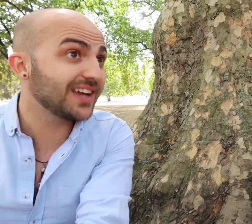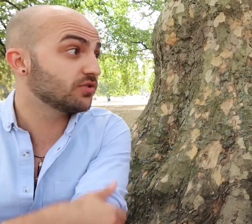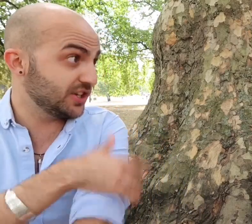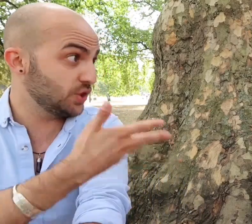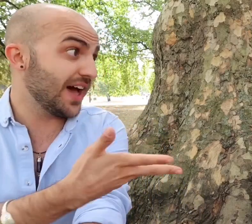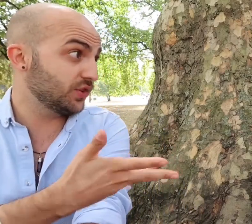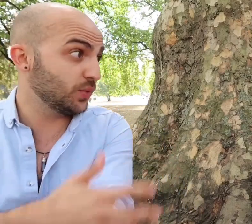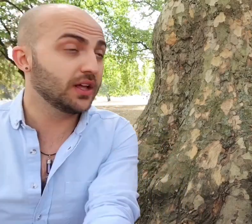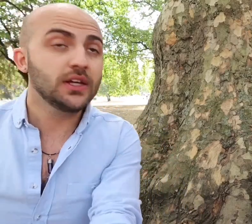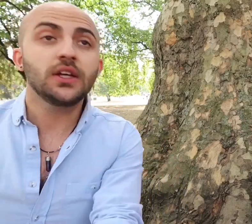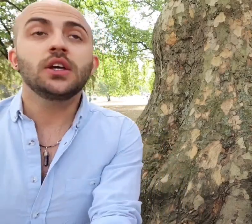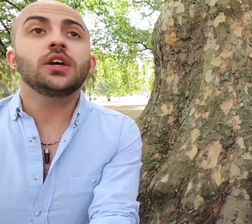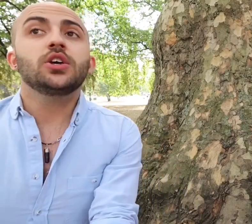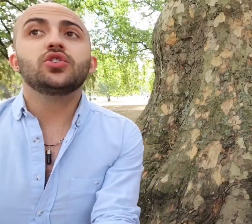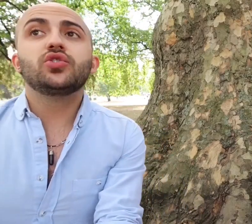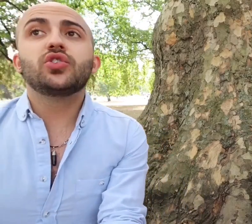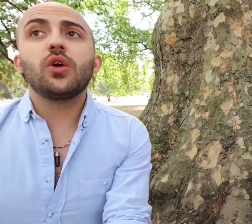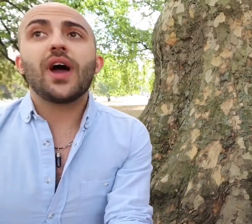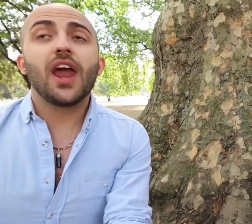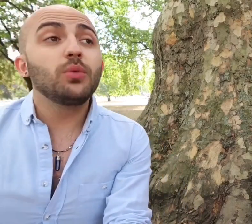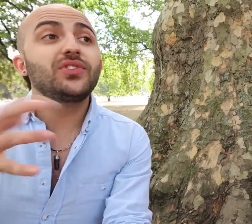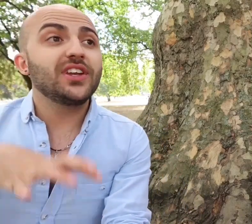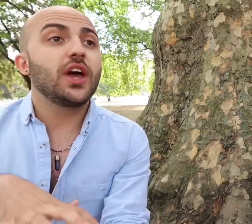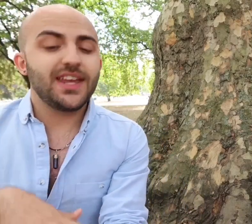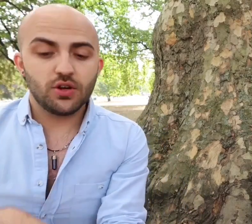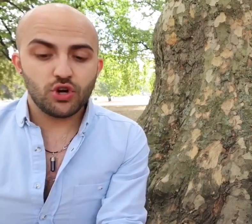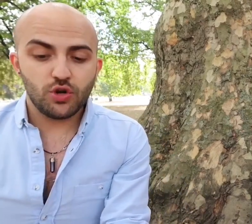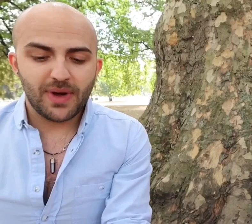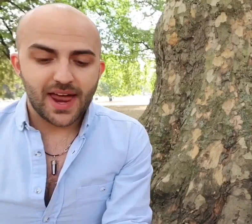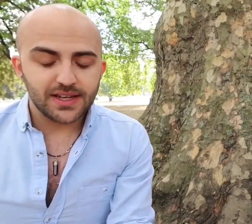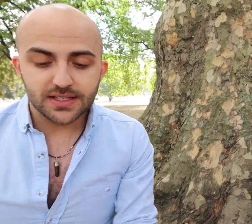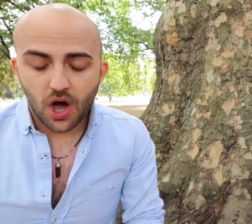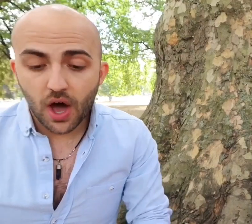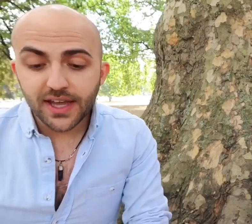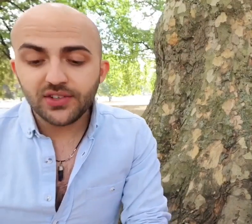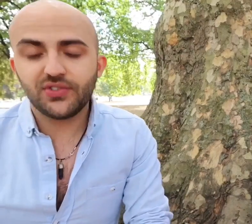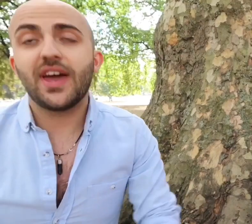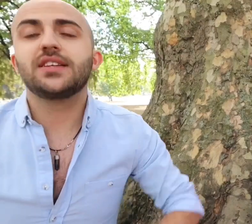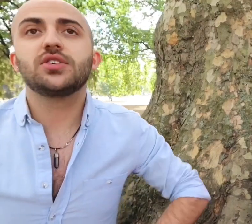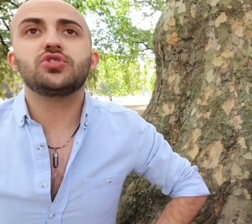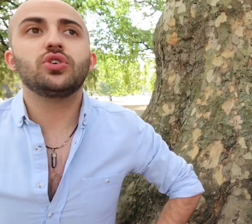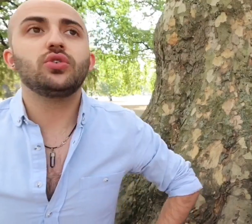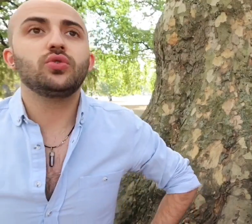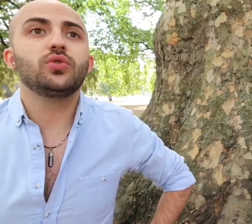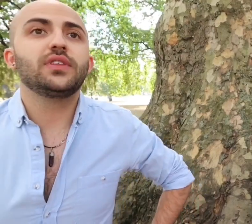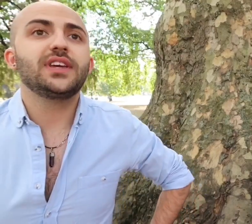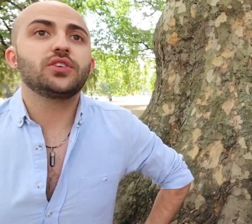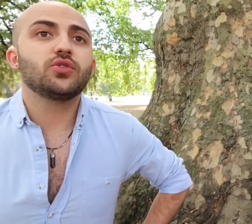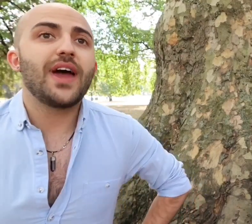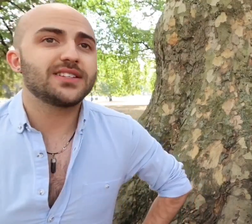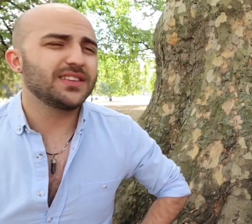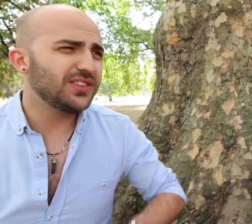actor I do that so and I wasin a room and I said to the director, this